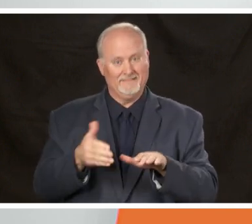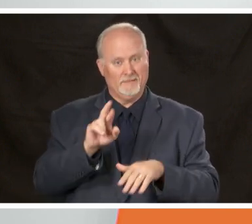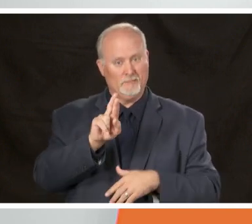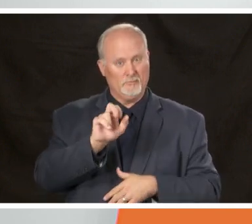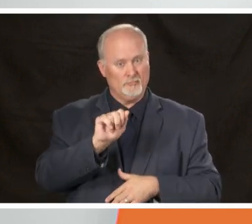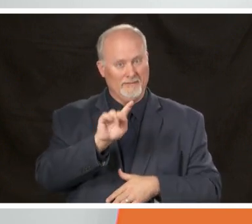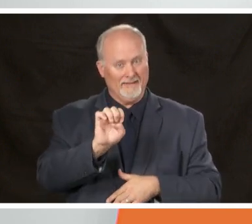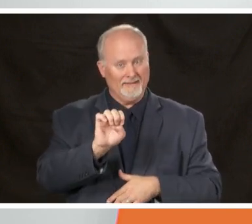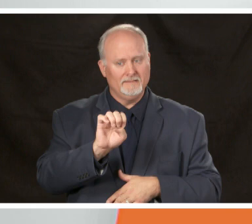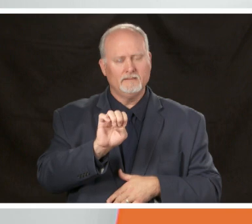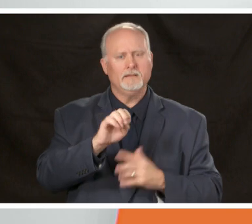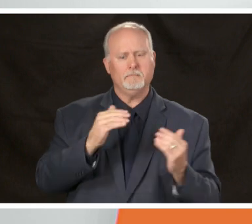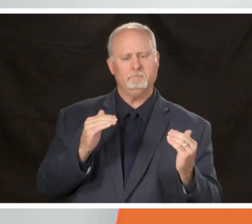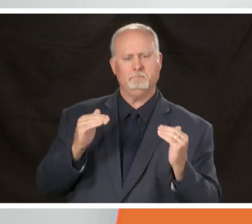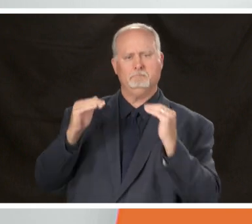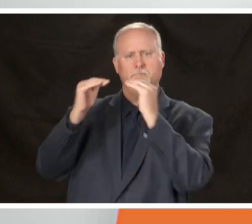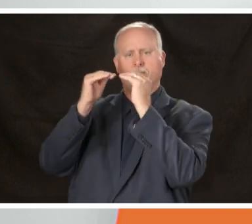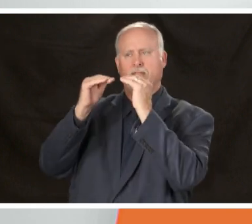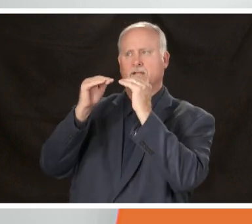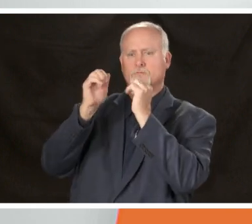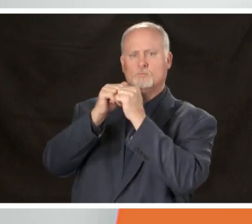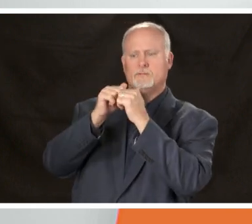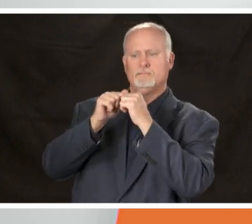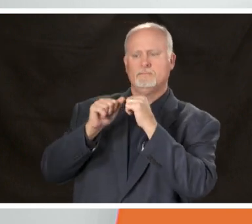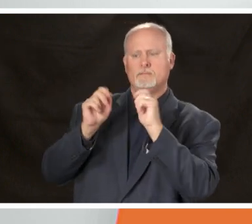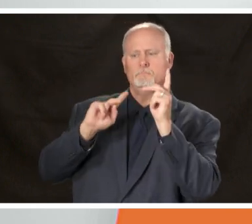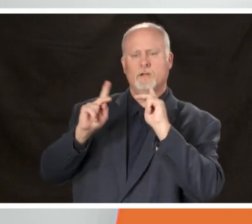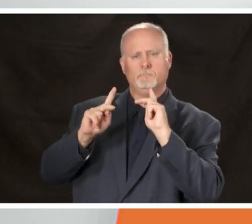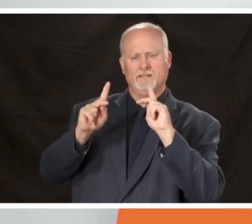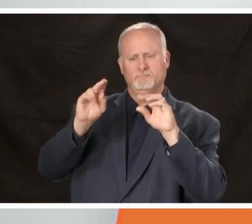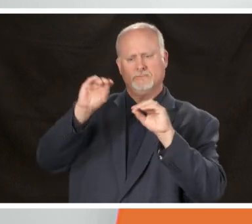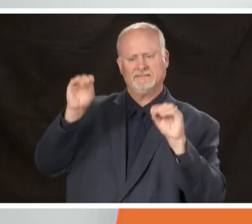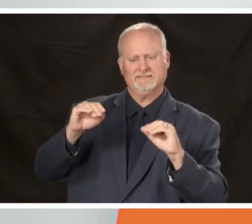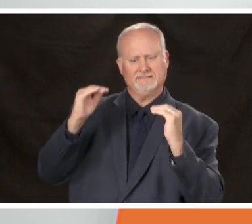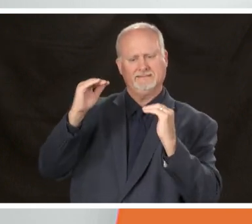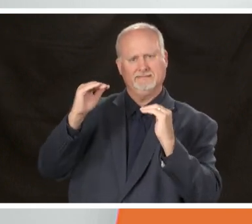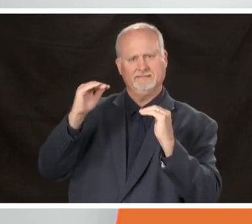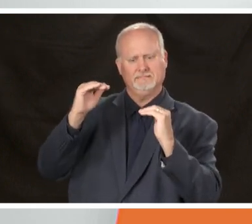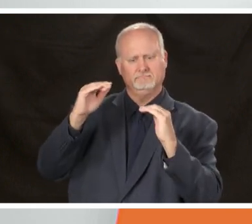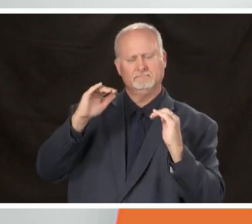the percentage of the population so we're not quite seeing a disparity right